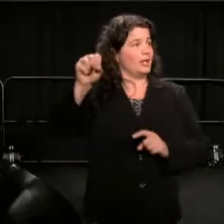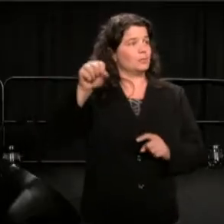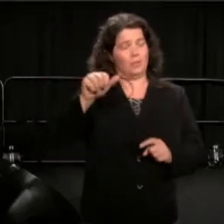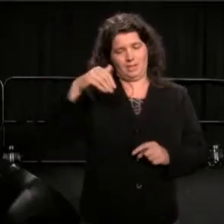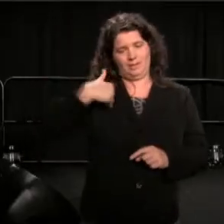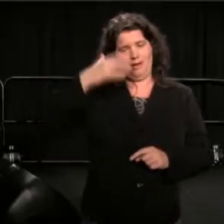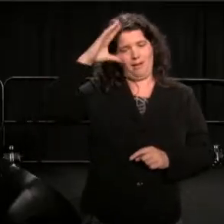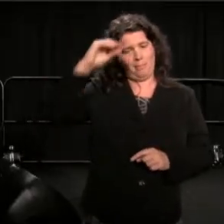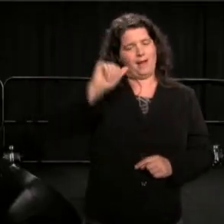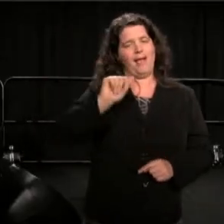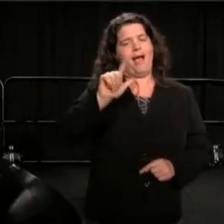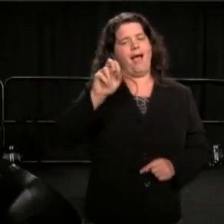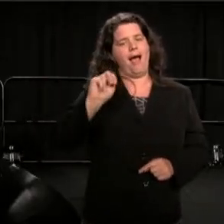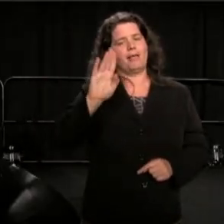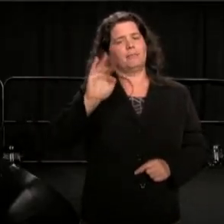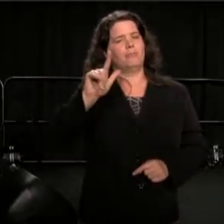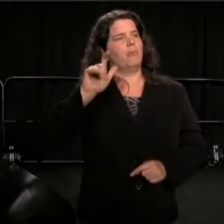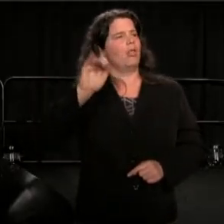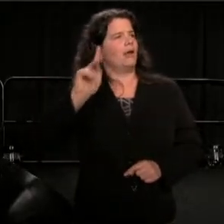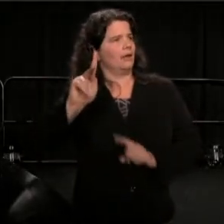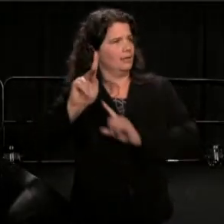Bail was $500,000 for him.